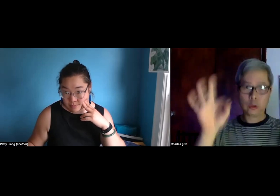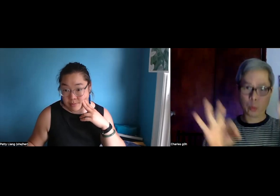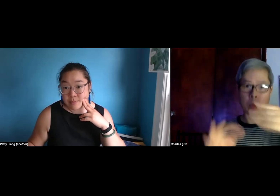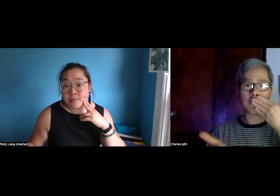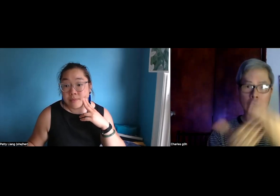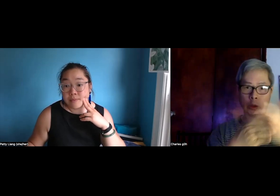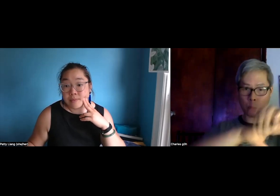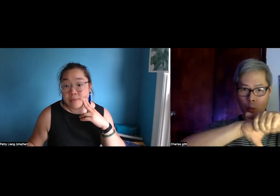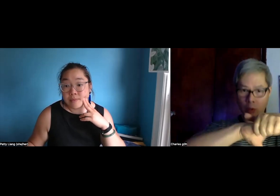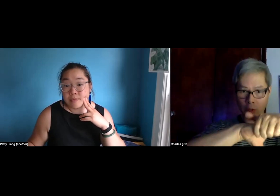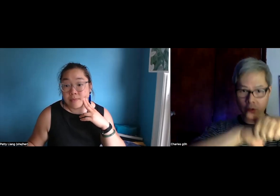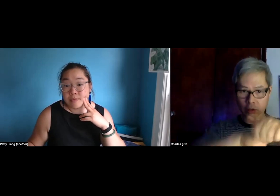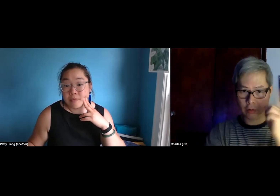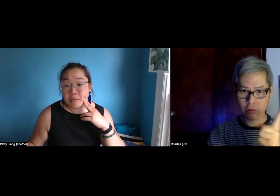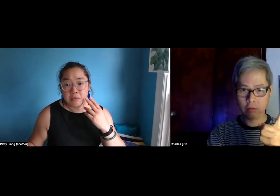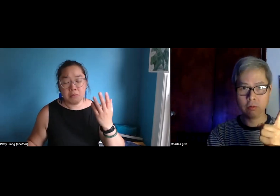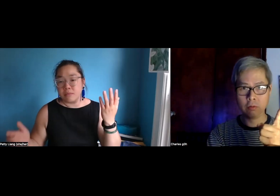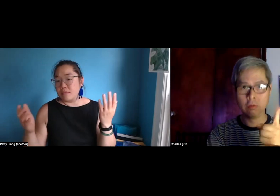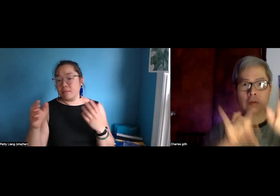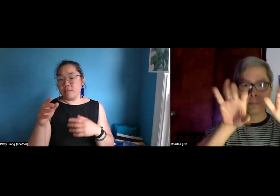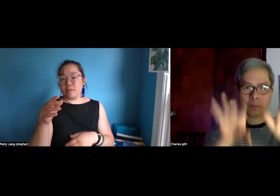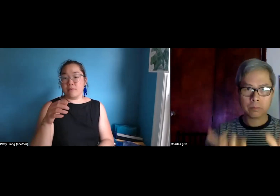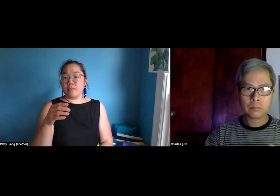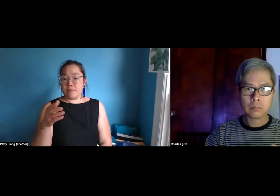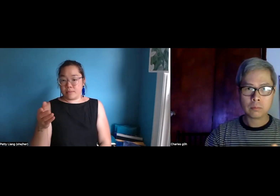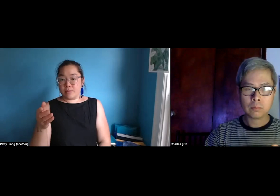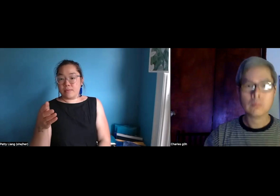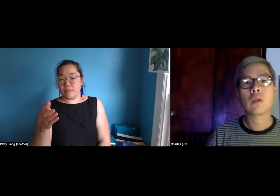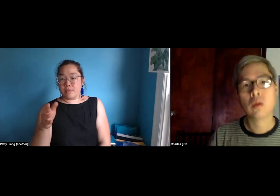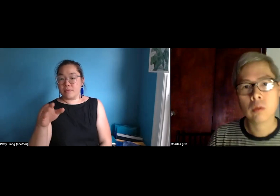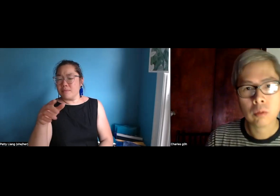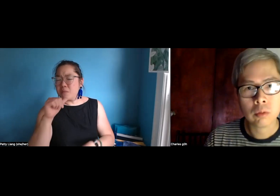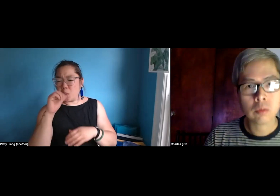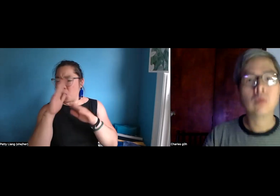As I'm typing the essay, I need to make sure I type in proper English, correct?